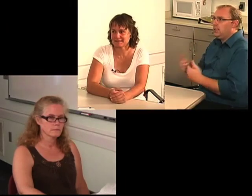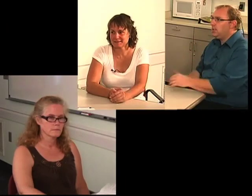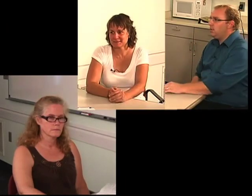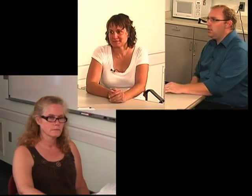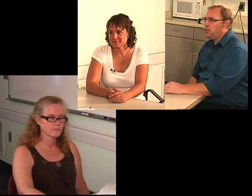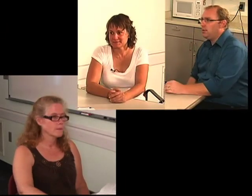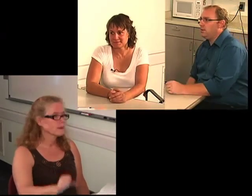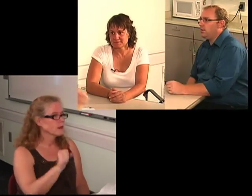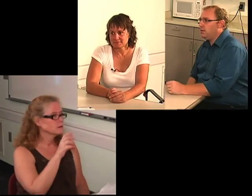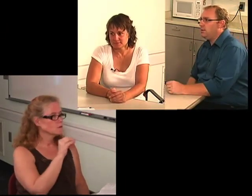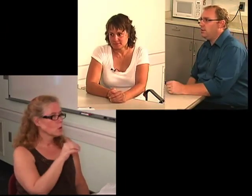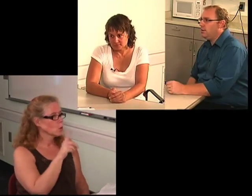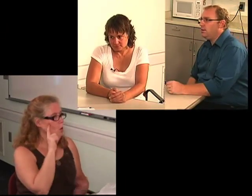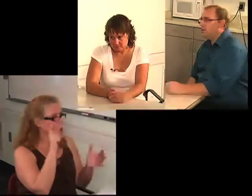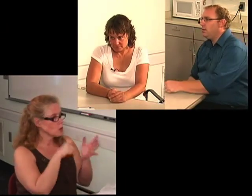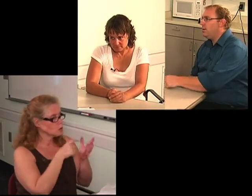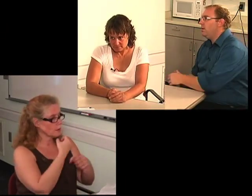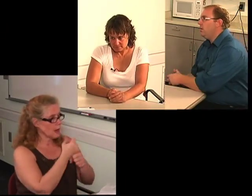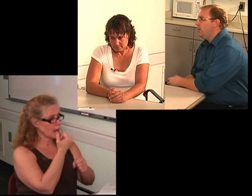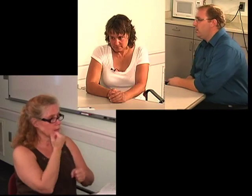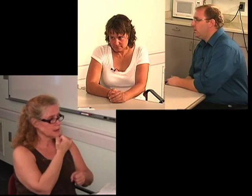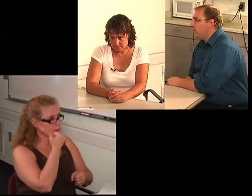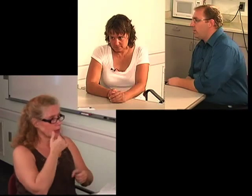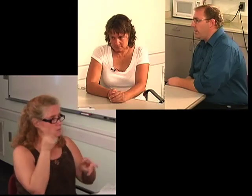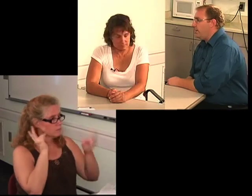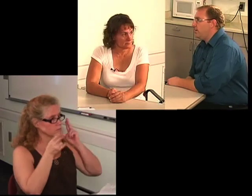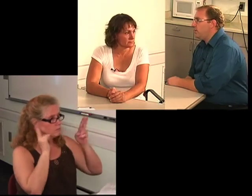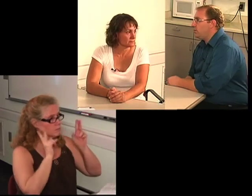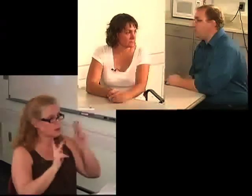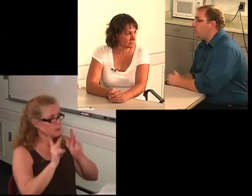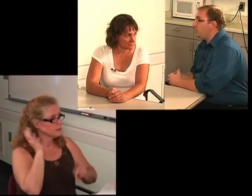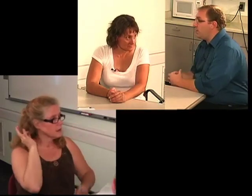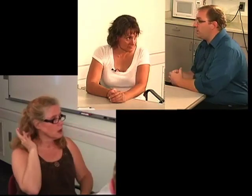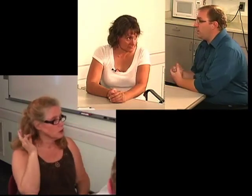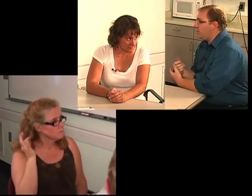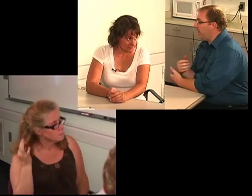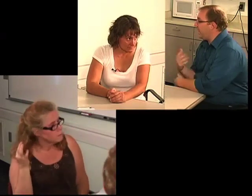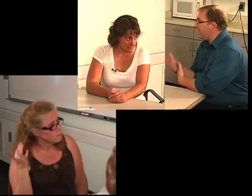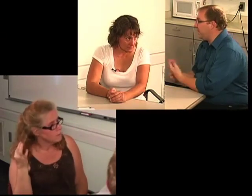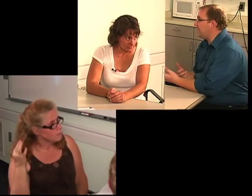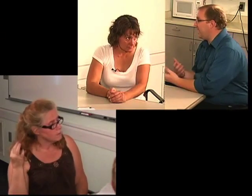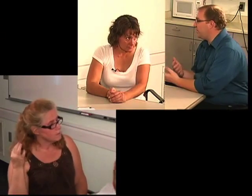I: Okay, did you notice you were making any mistakes